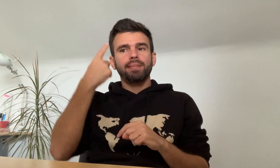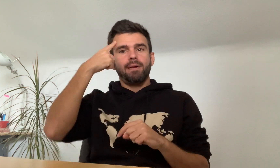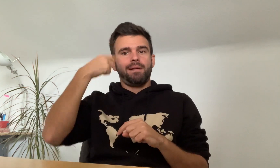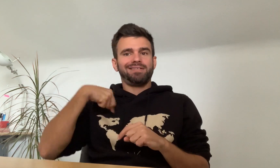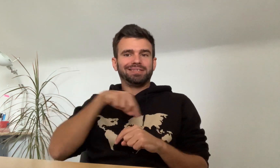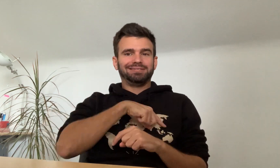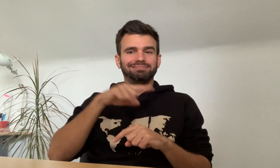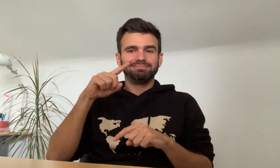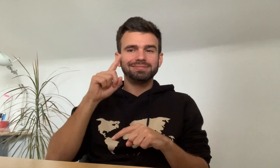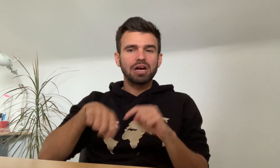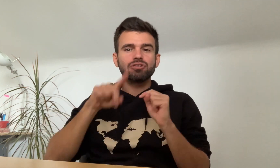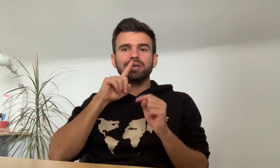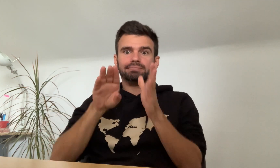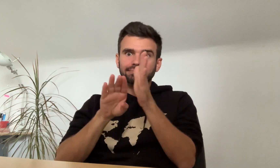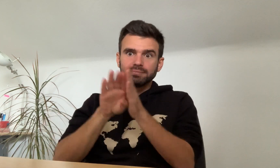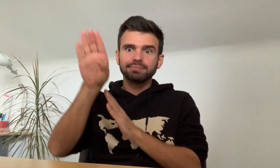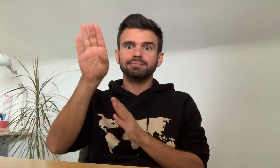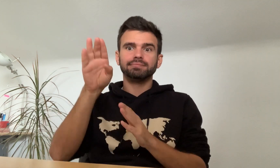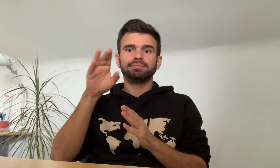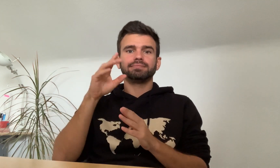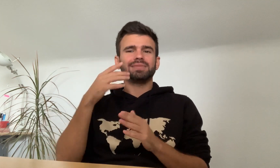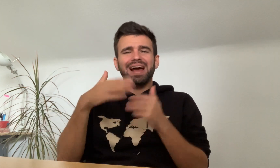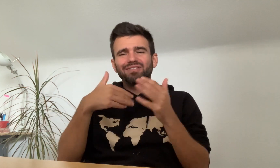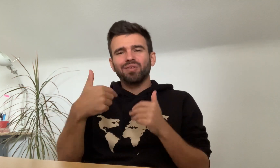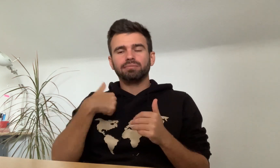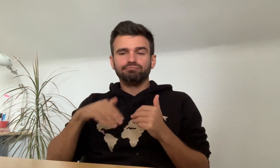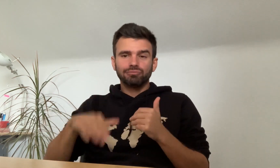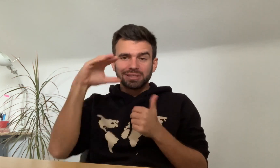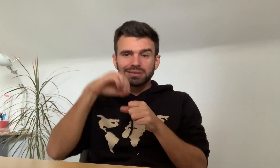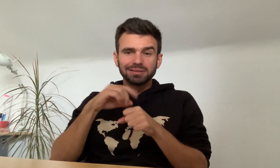I thought that we couldn’t really succeed even though I grew up